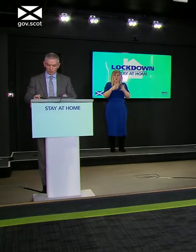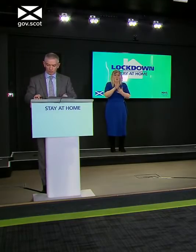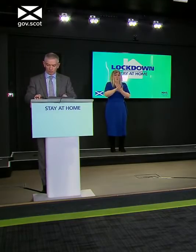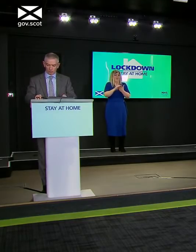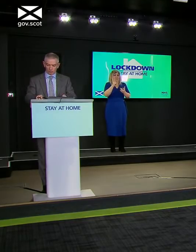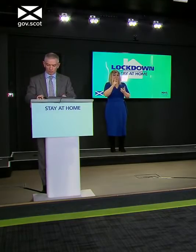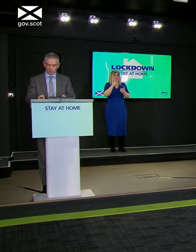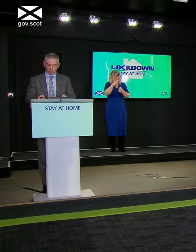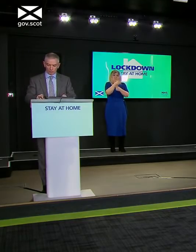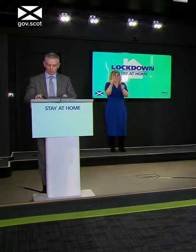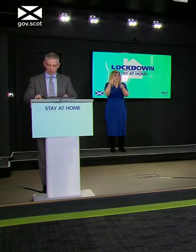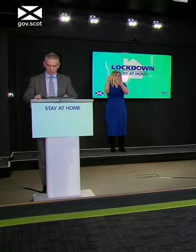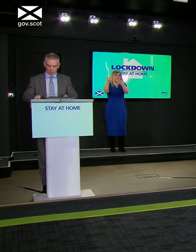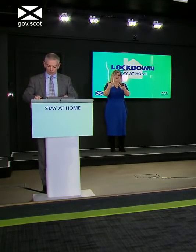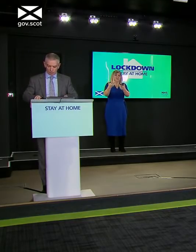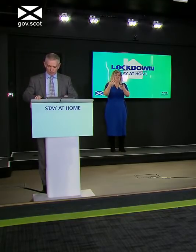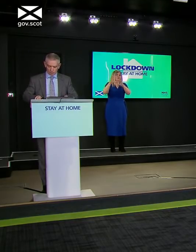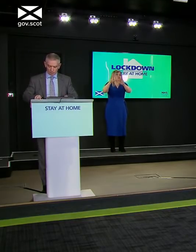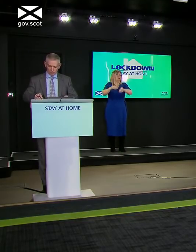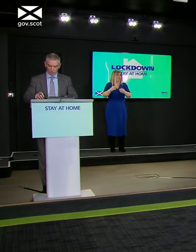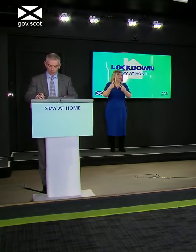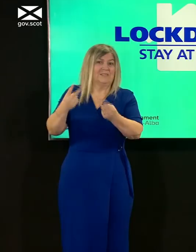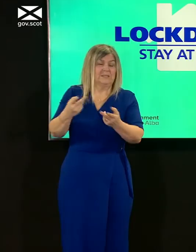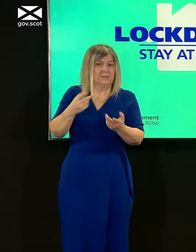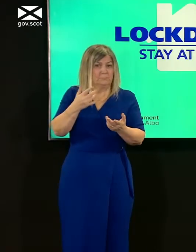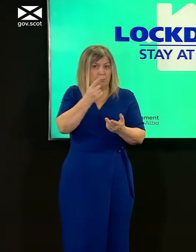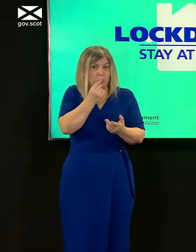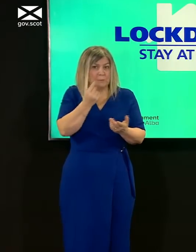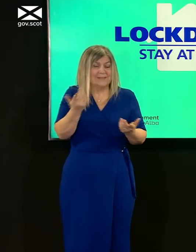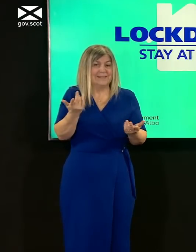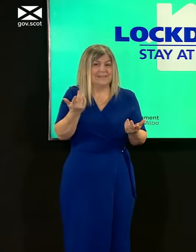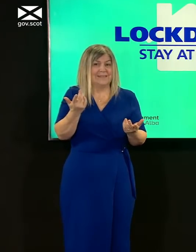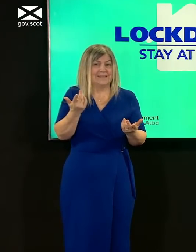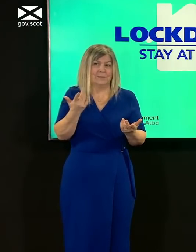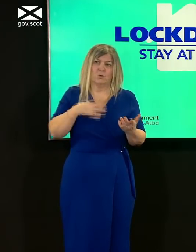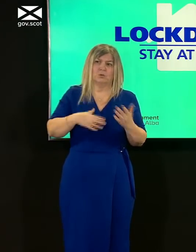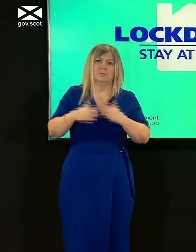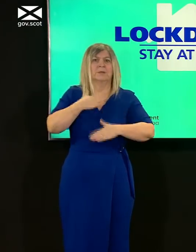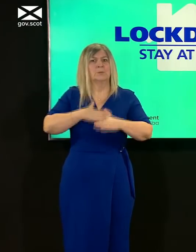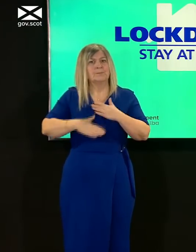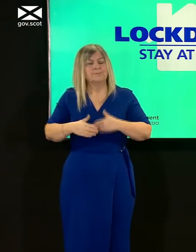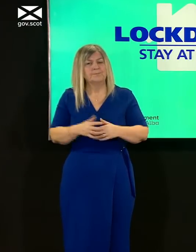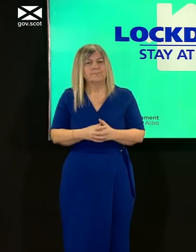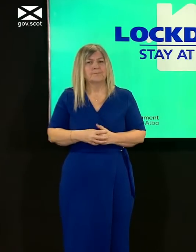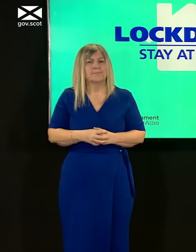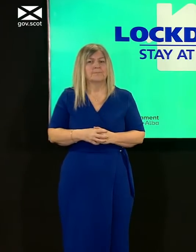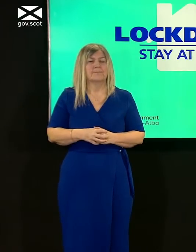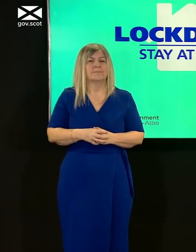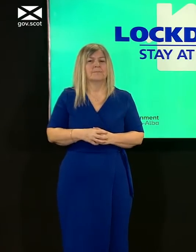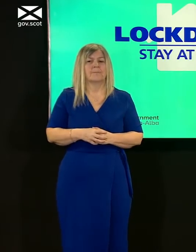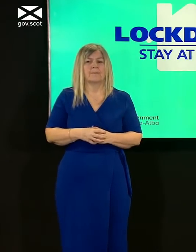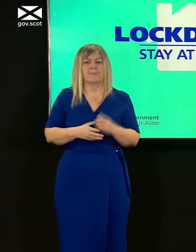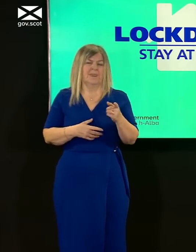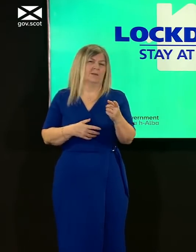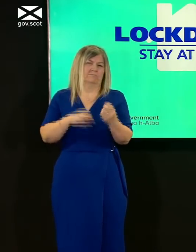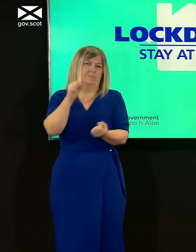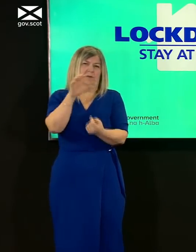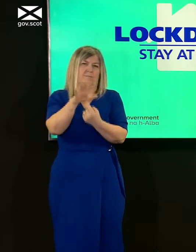won't comply with that guidance thanks very much elsa it is an important point um i've had